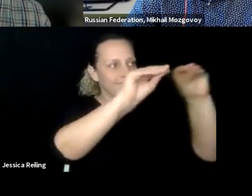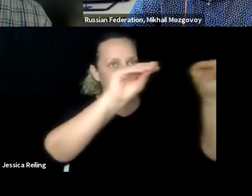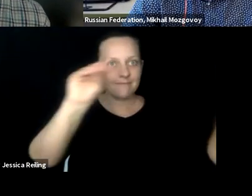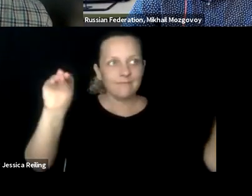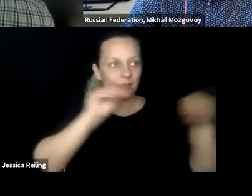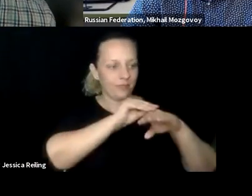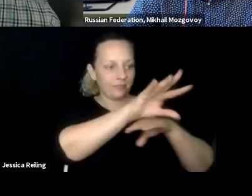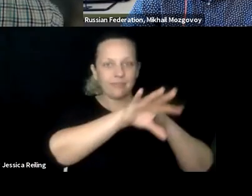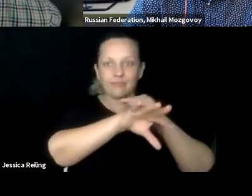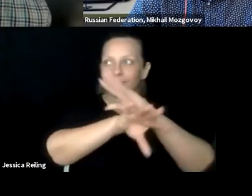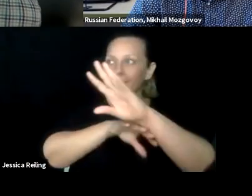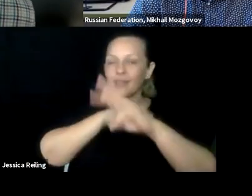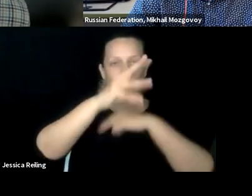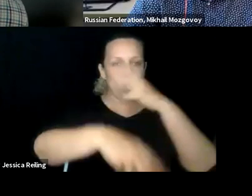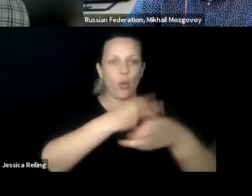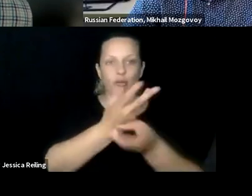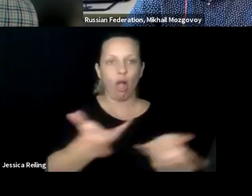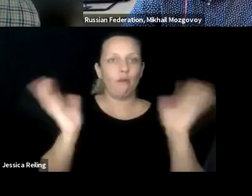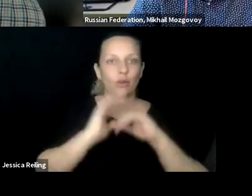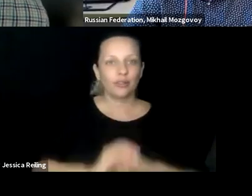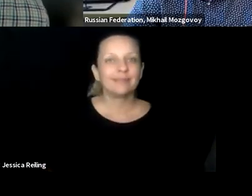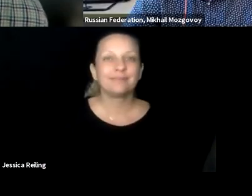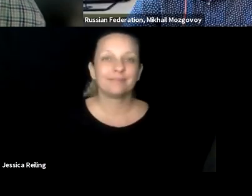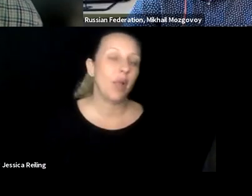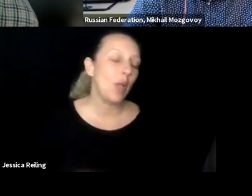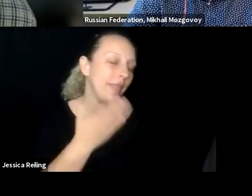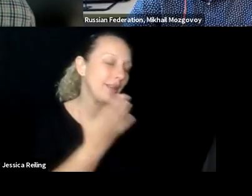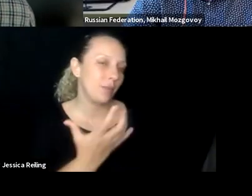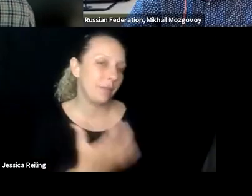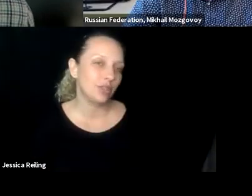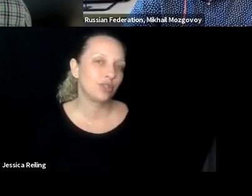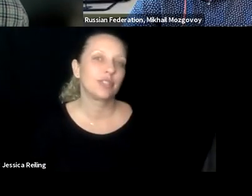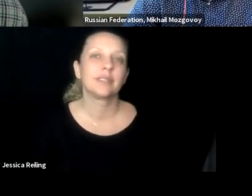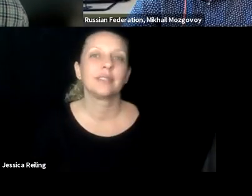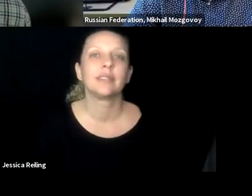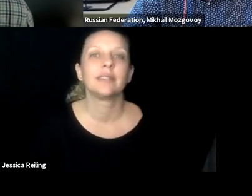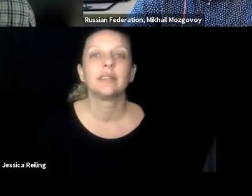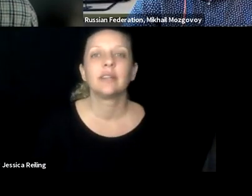nonprofit sector and use those skills to help inspire others and do great work around the world.